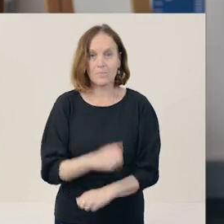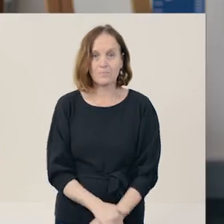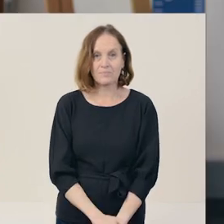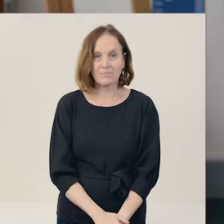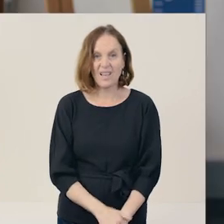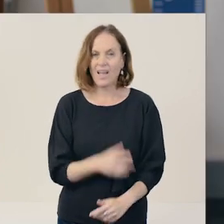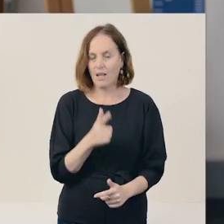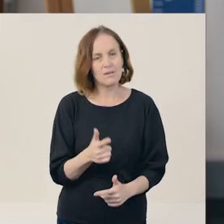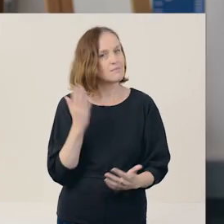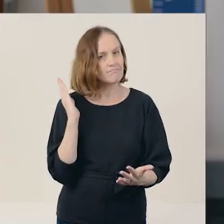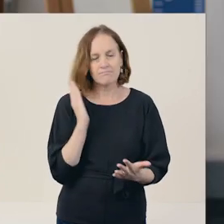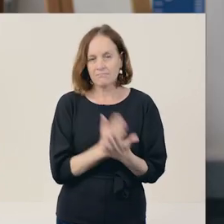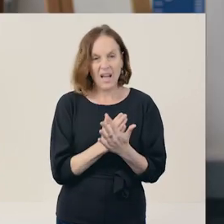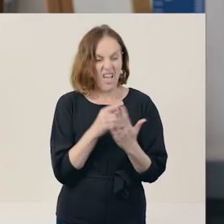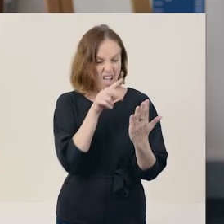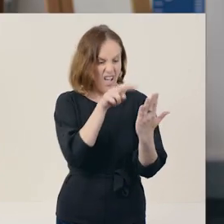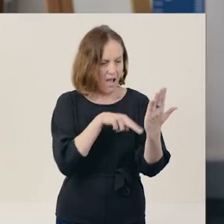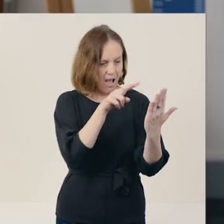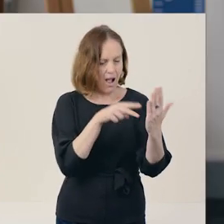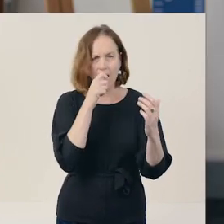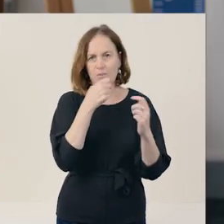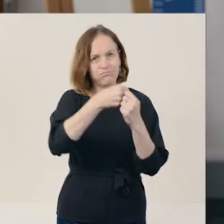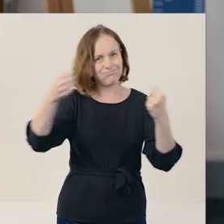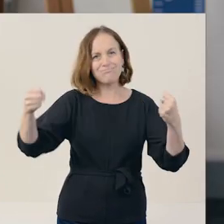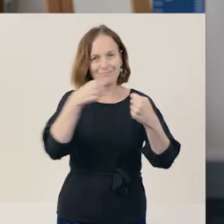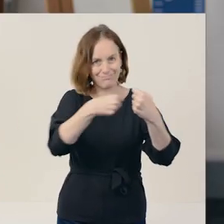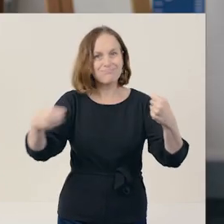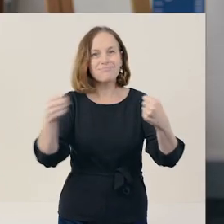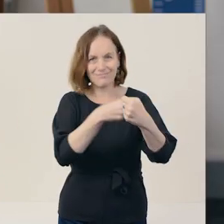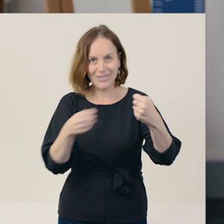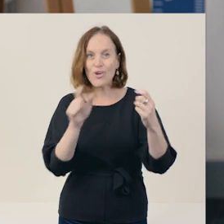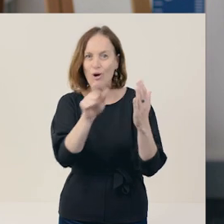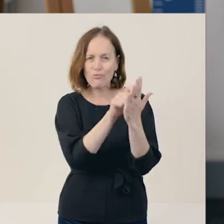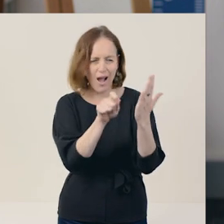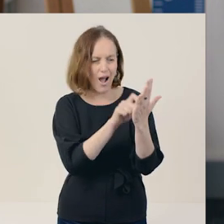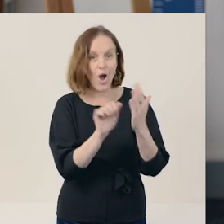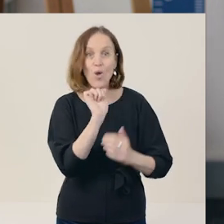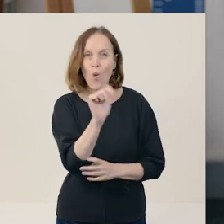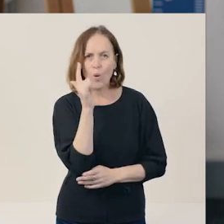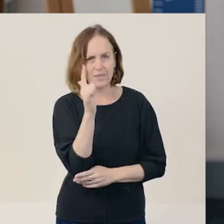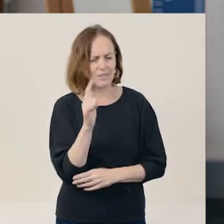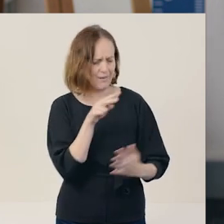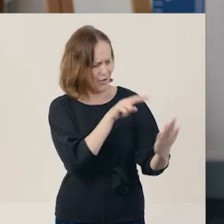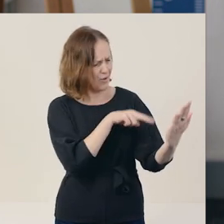This is definitely what you call an expanded answer. Your teacher would be very happy with it, I think.